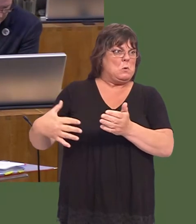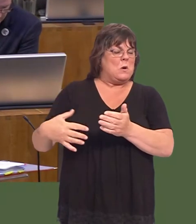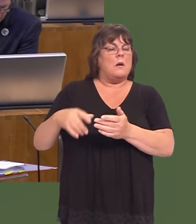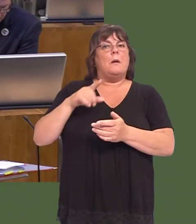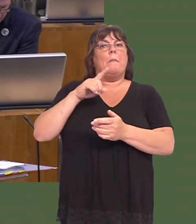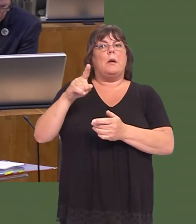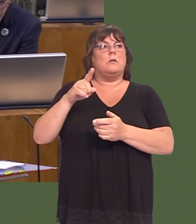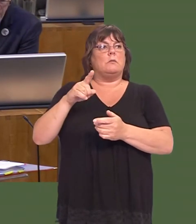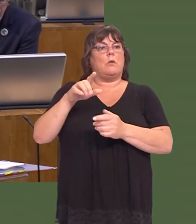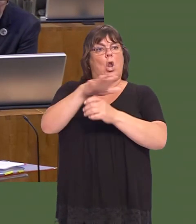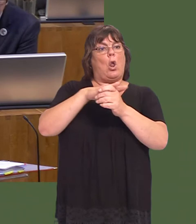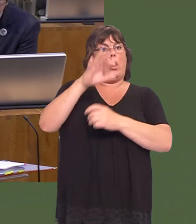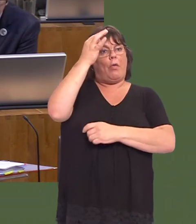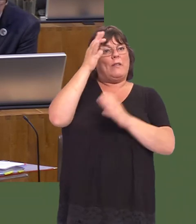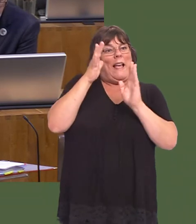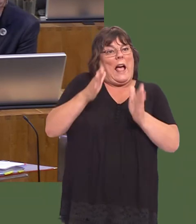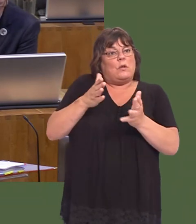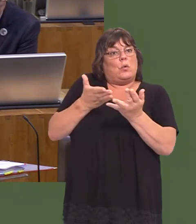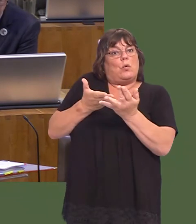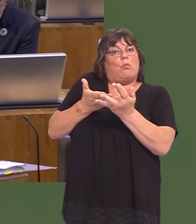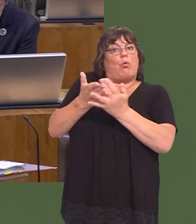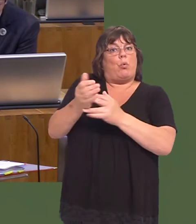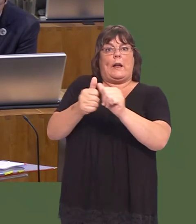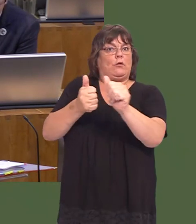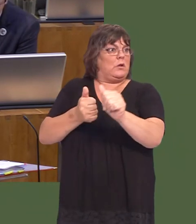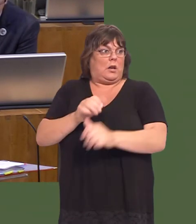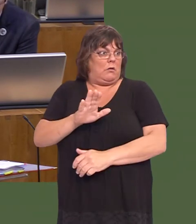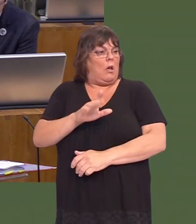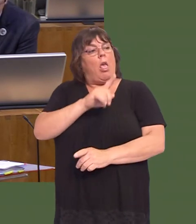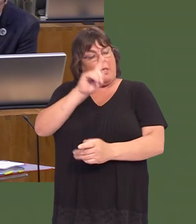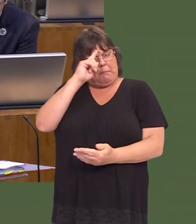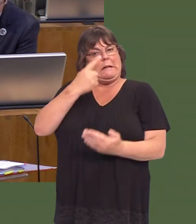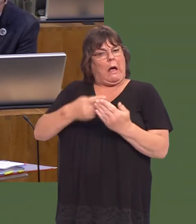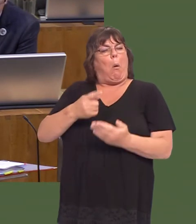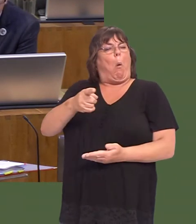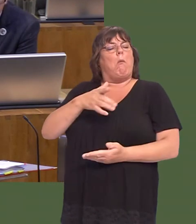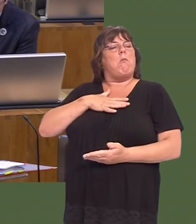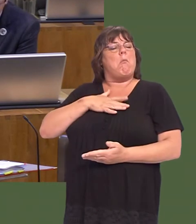Thereís no requirement, as far as I can see, that local authorities have to go through an agency; itís just that they choose to go through an agency.